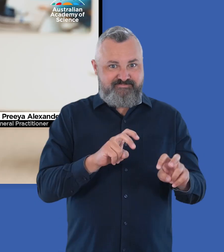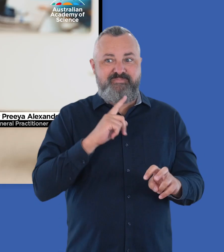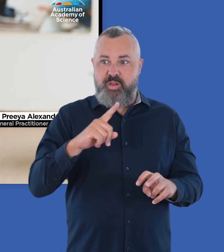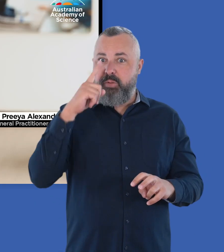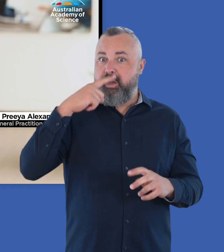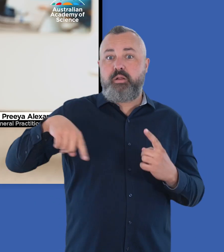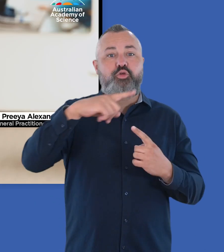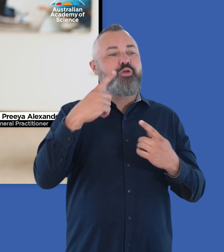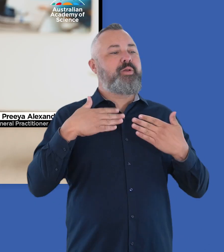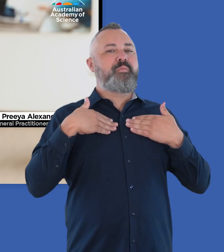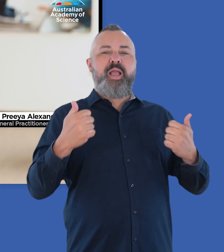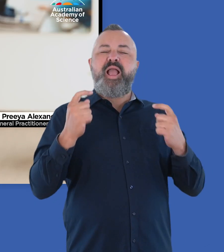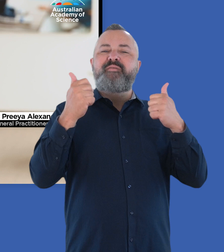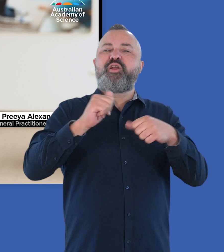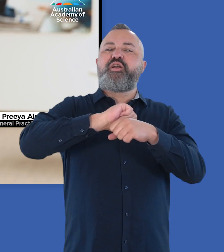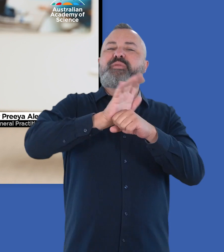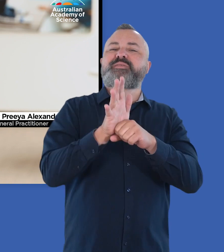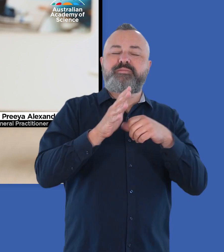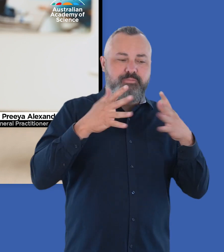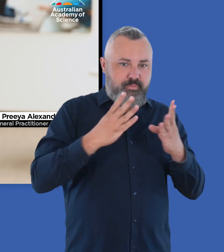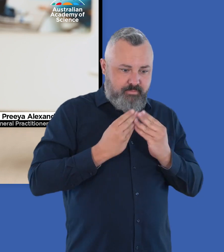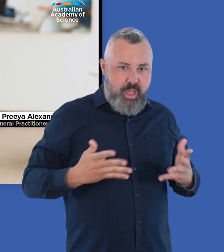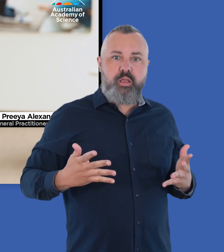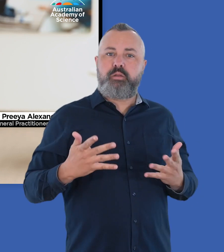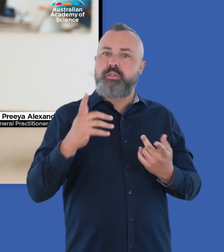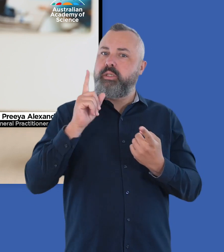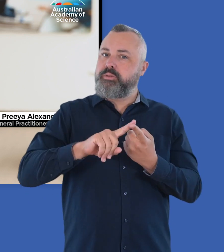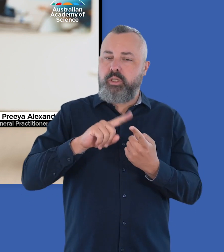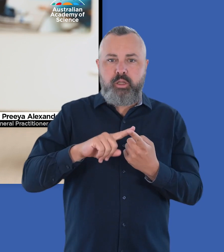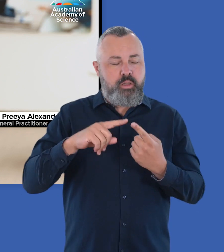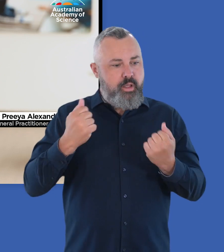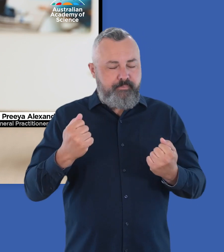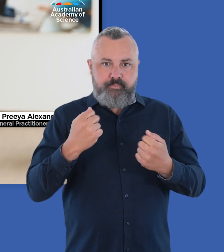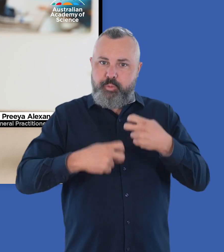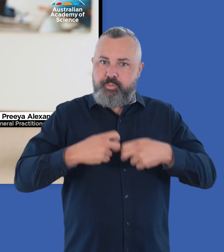"We're learning now that people are struggling, even once they've recovered from COVID-19, or think they have,